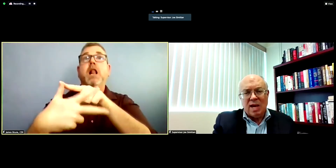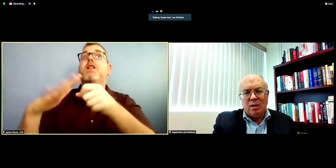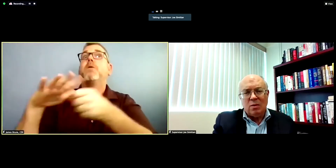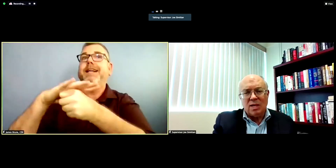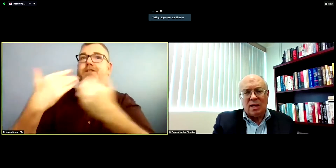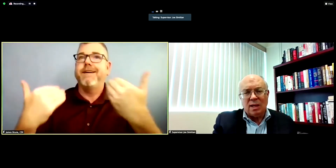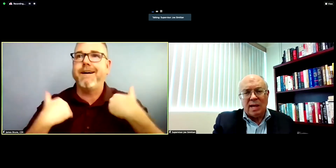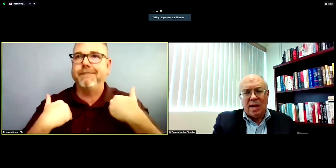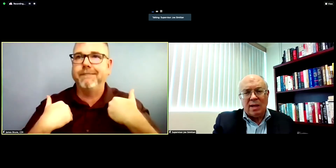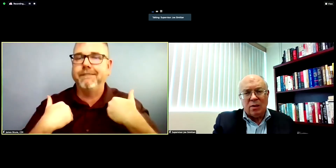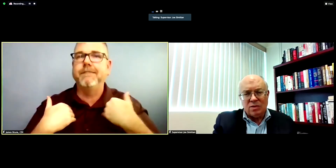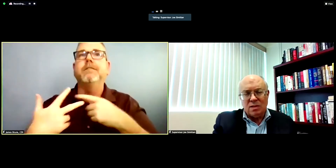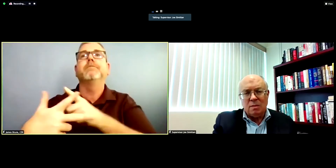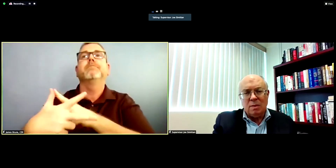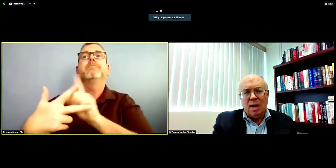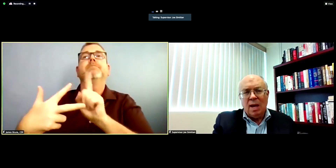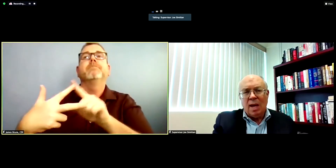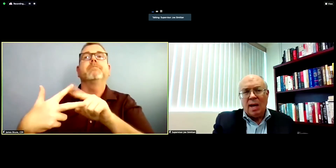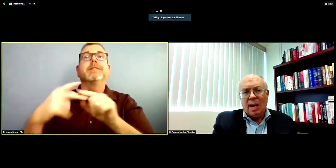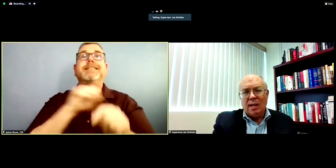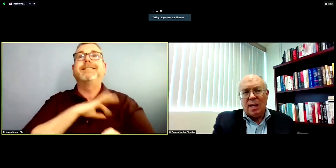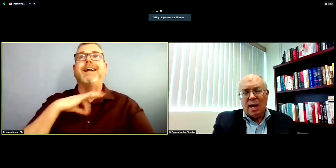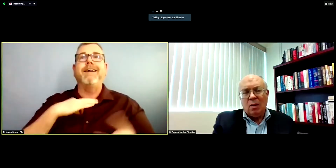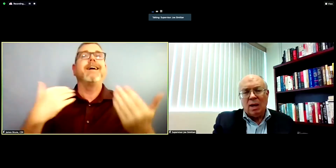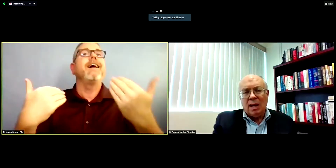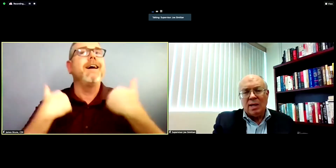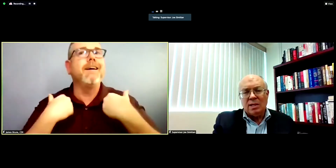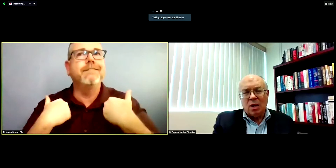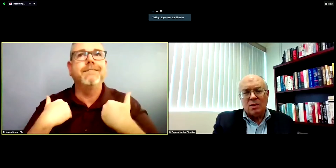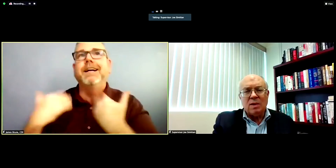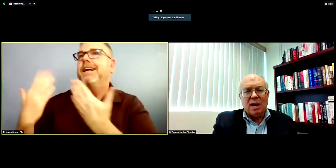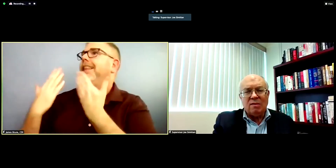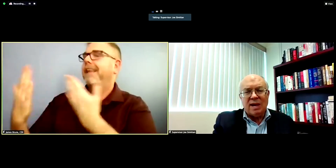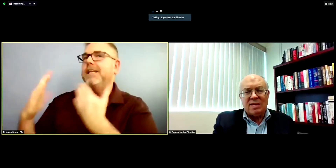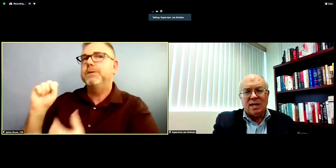Thank you, Santa Clara County Health System. And now, as long as we have the vaccine,